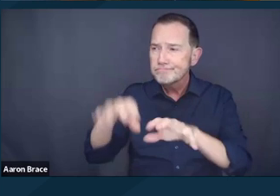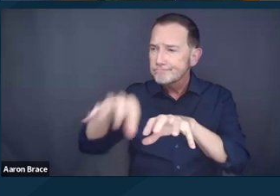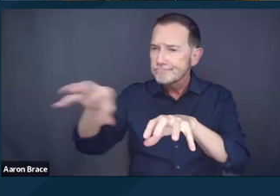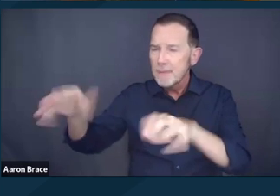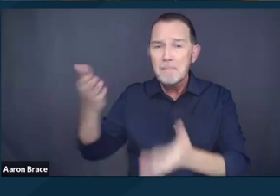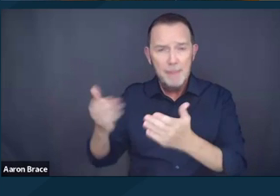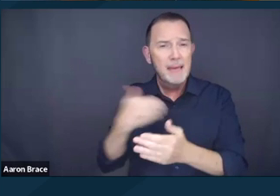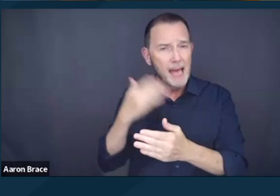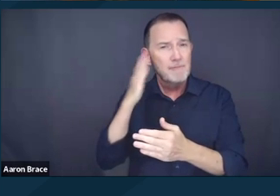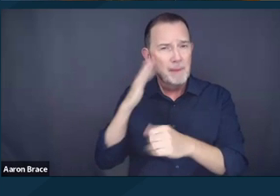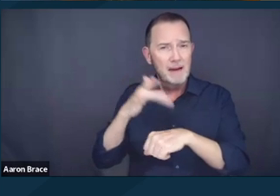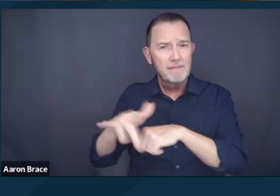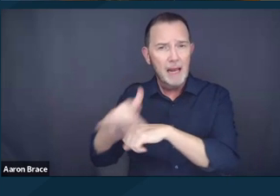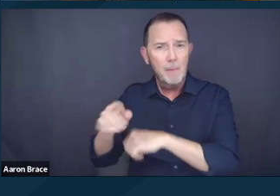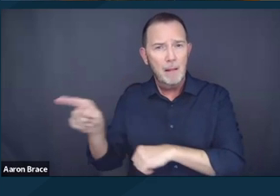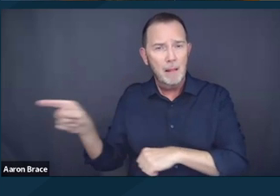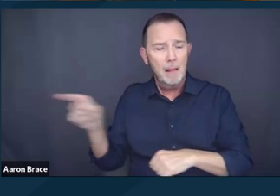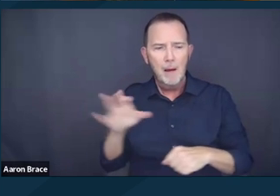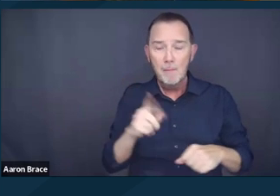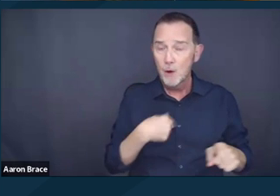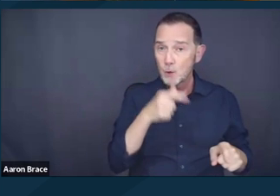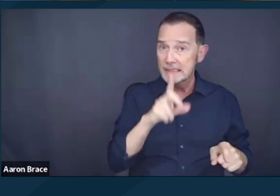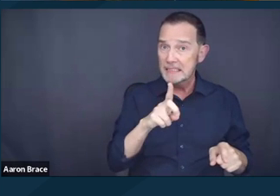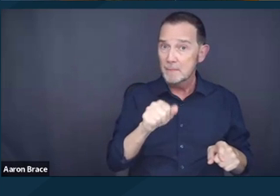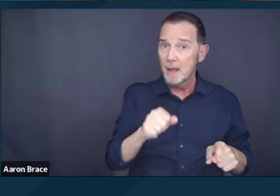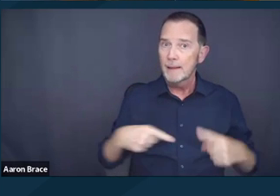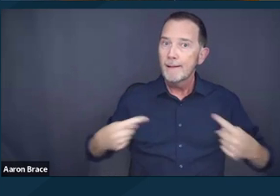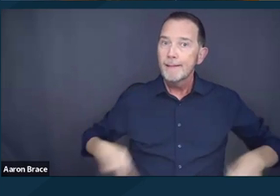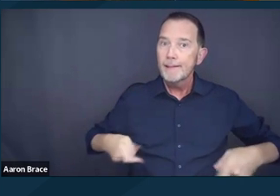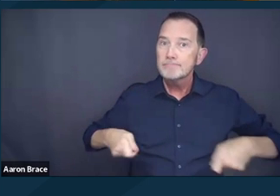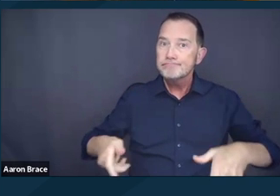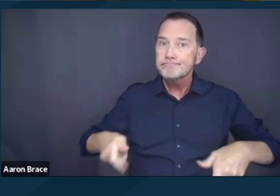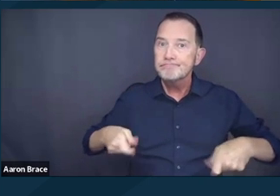they may still be practically unavailable for individuals that are based on their own restrictions